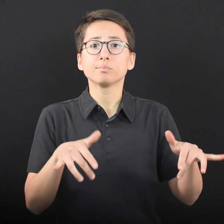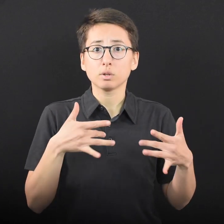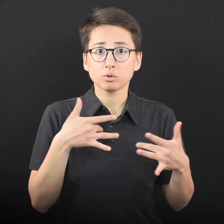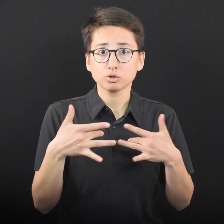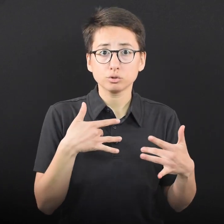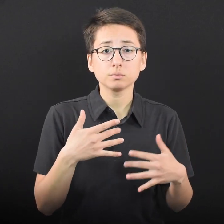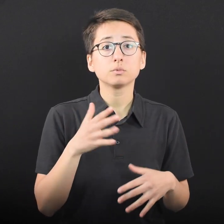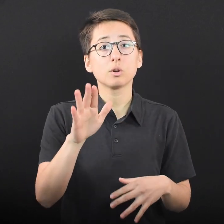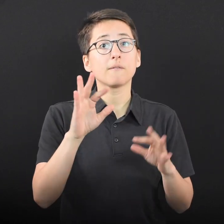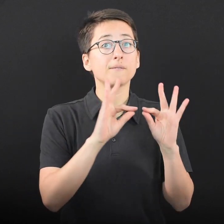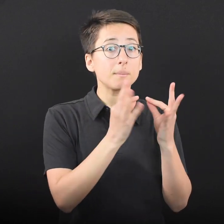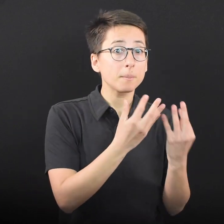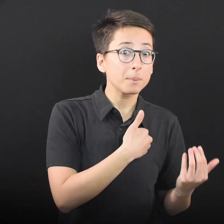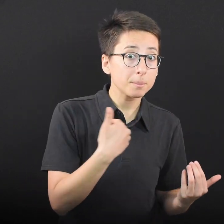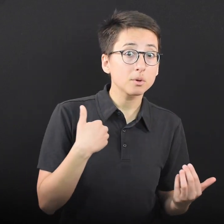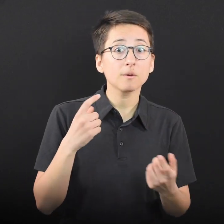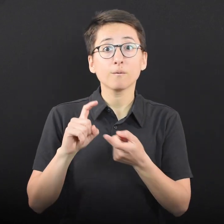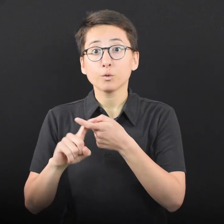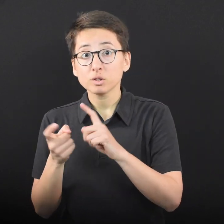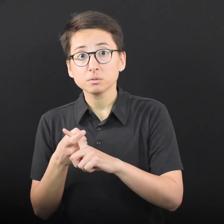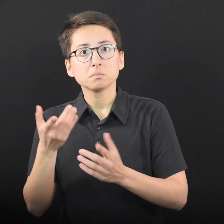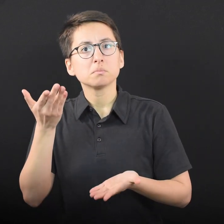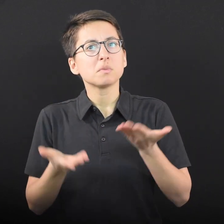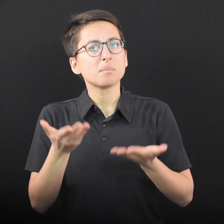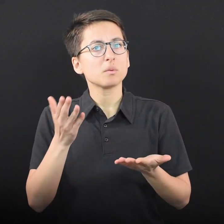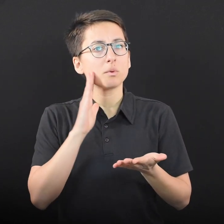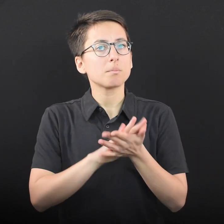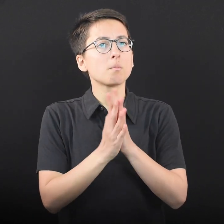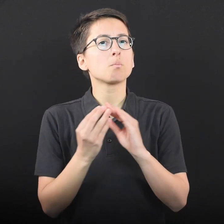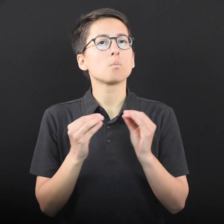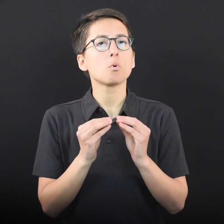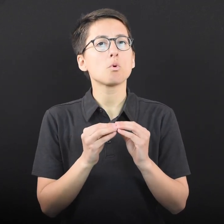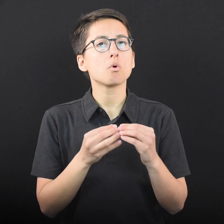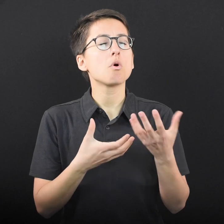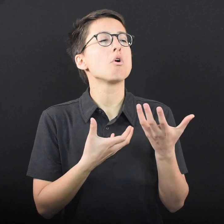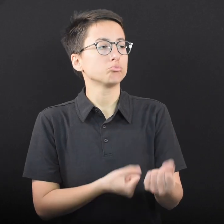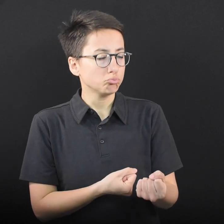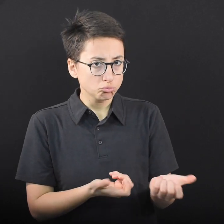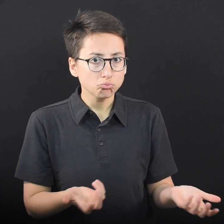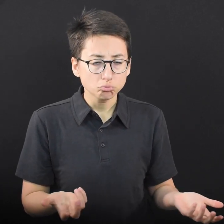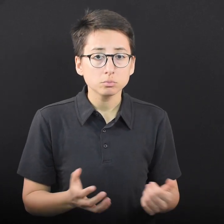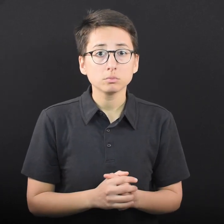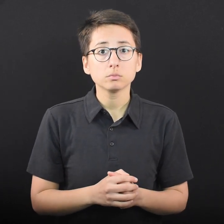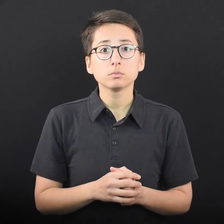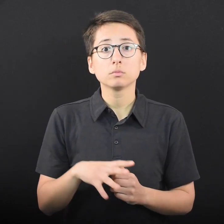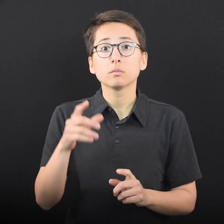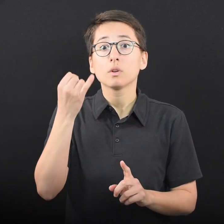family or friends might have can go a long way toward moving someone from worry to confidence.